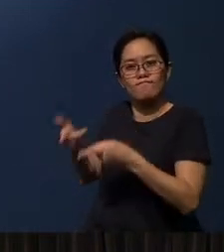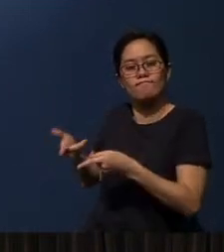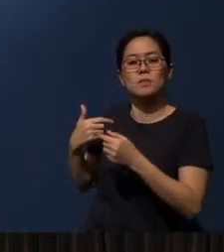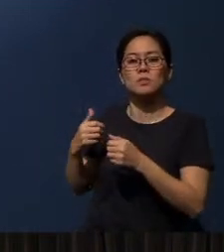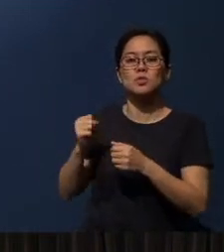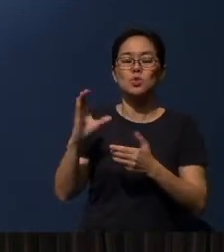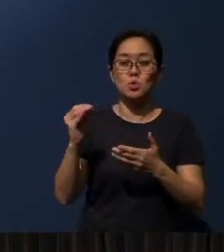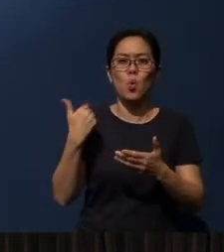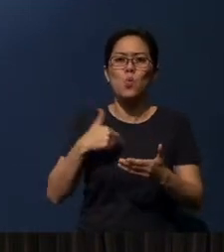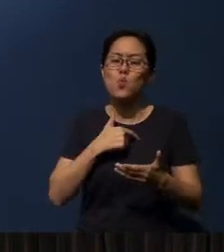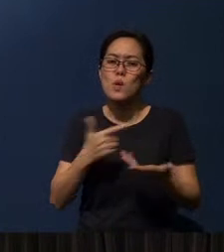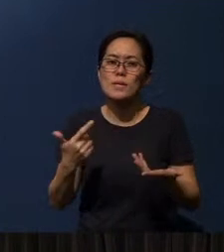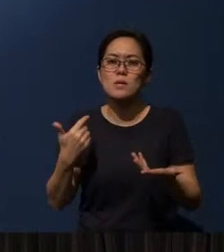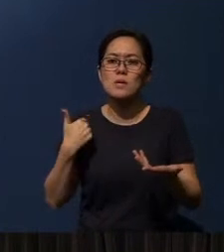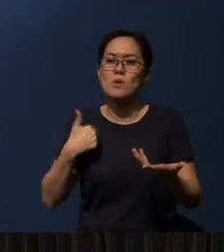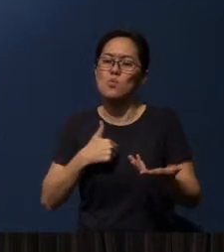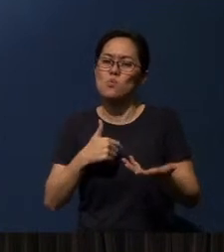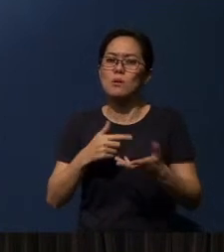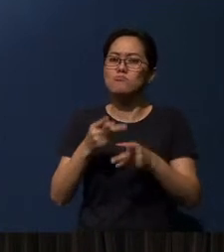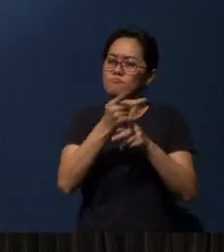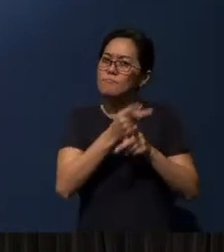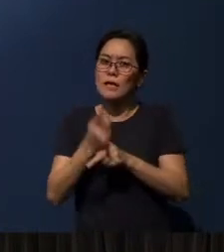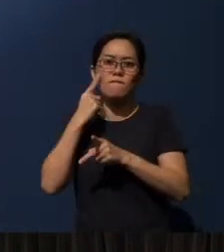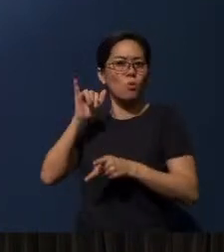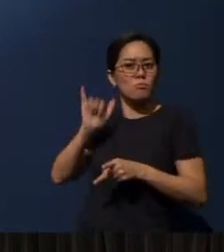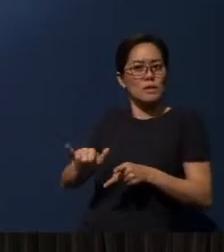So, we will take care of that also.